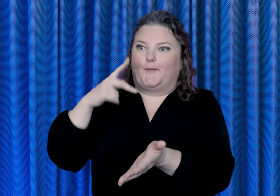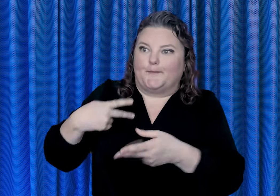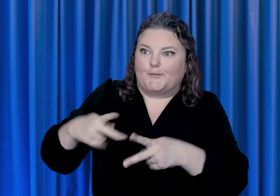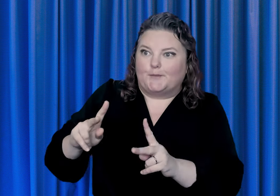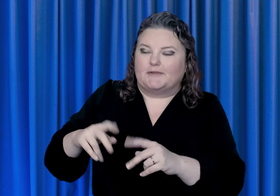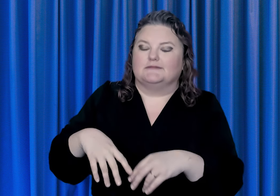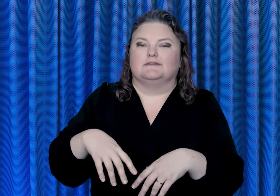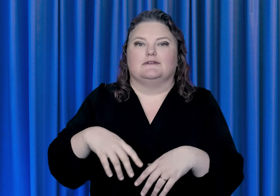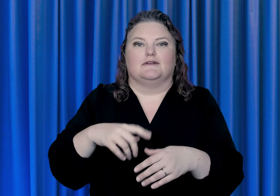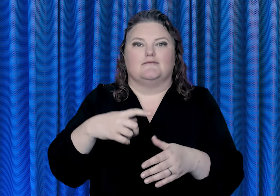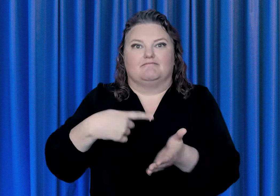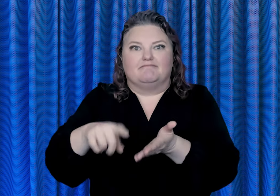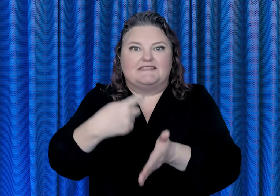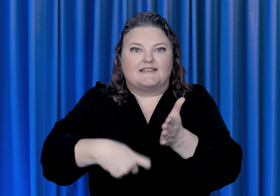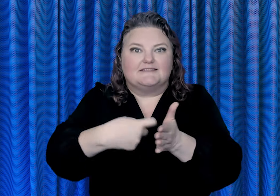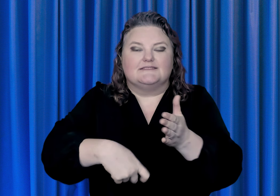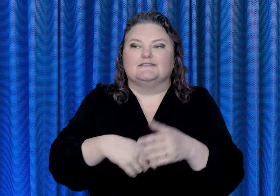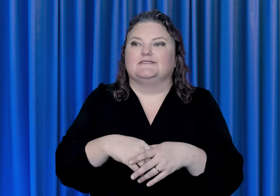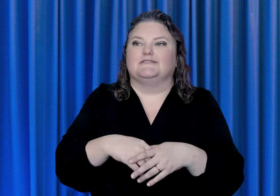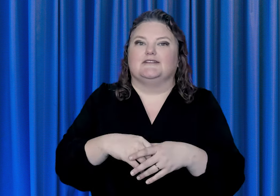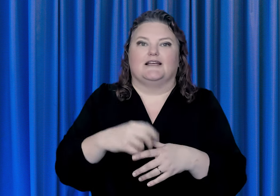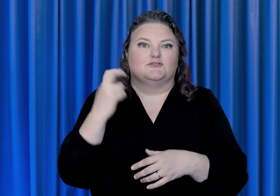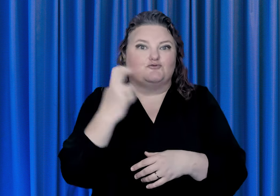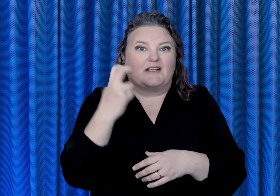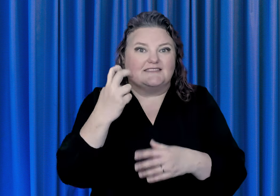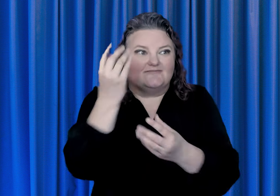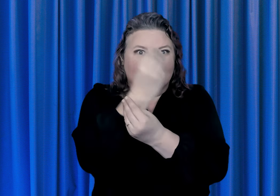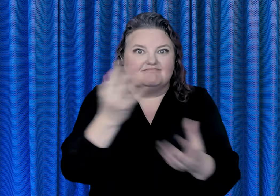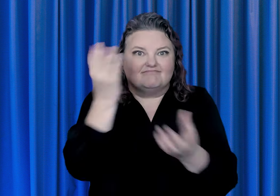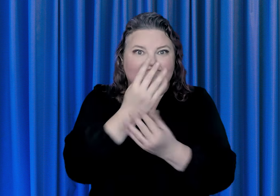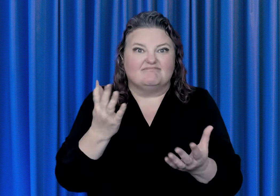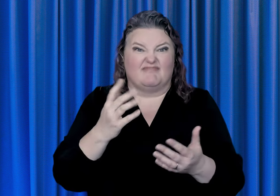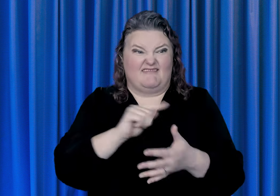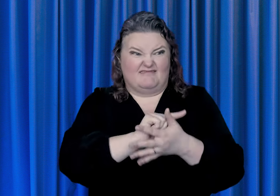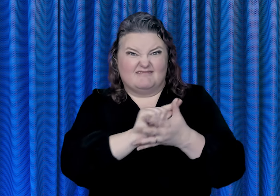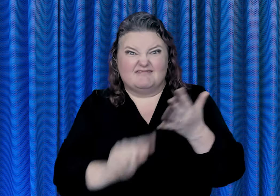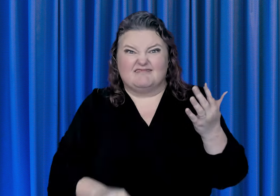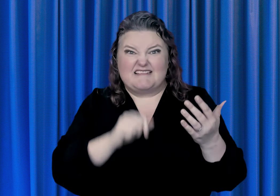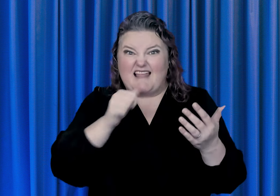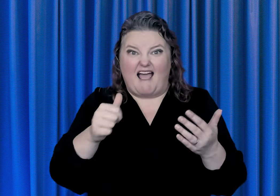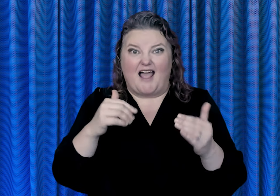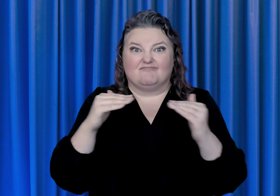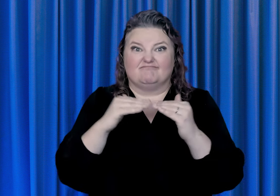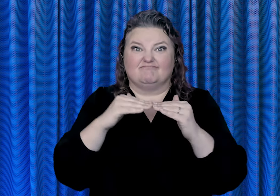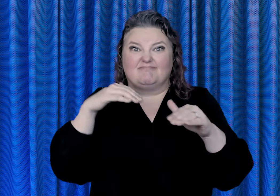and transit updates. If these technologies are not accessible, it can be difficult or